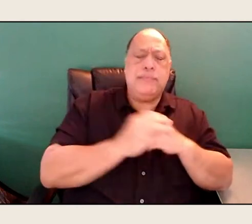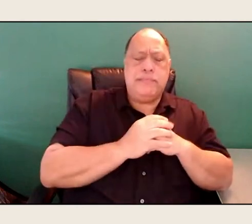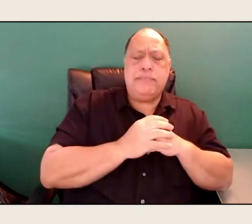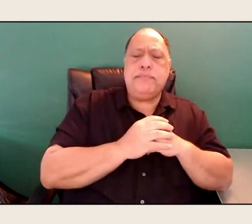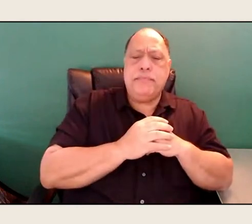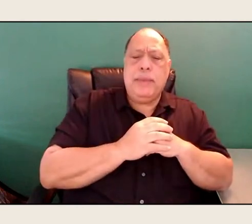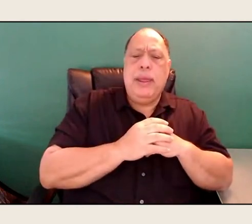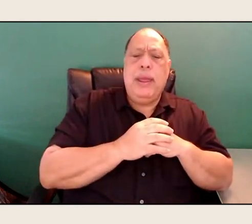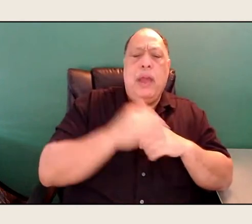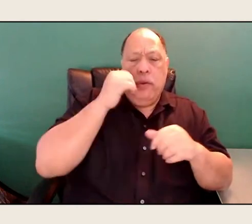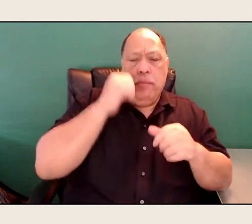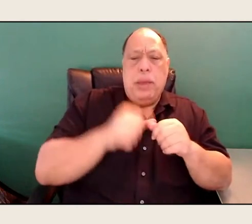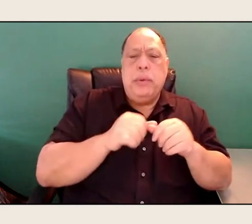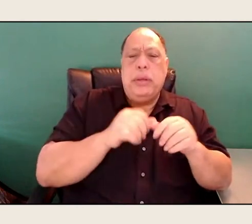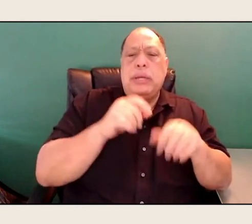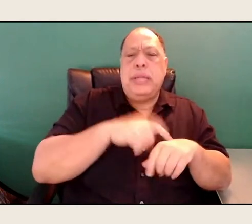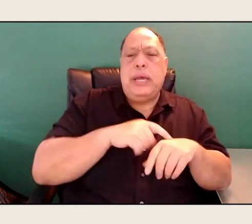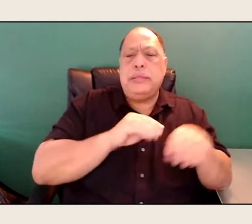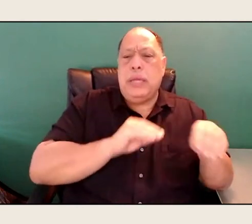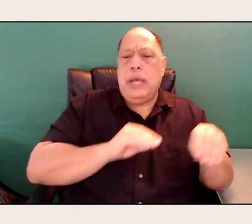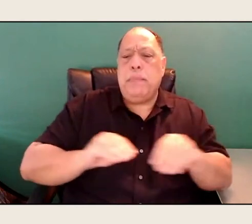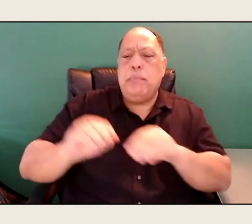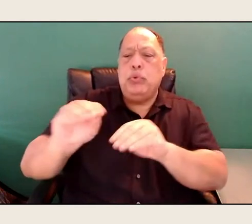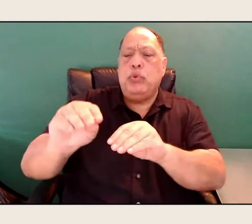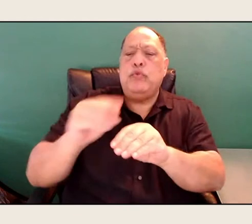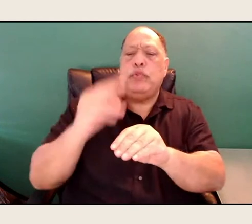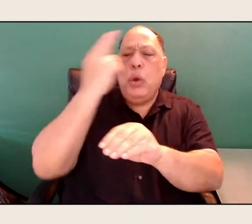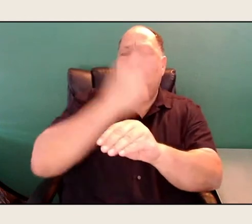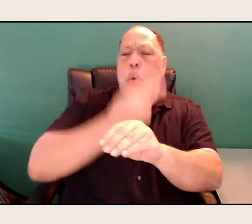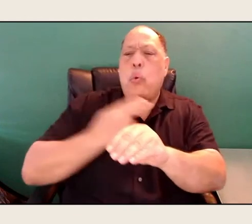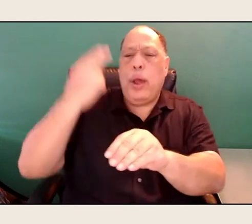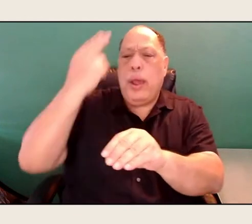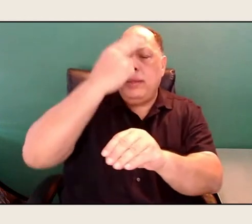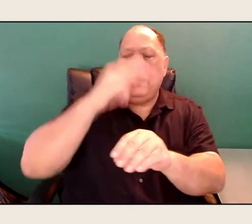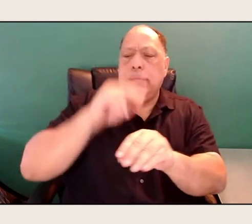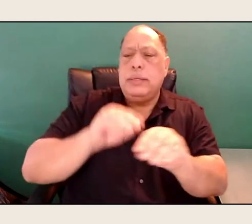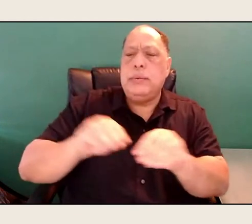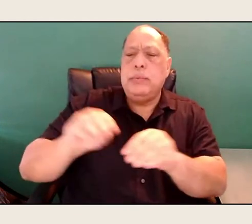and for a while, my language and words are so much here